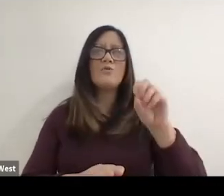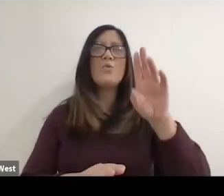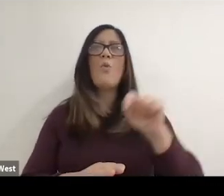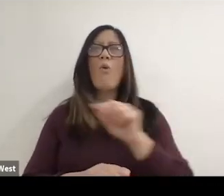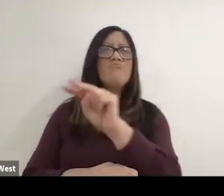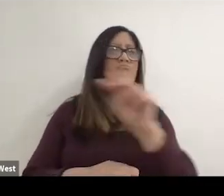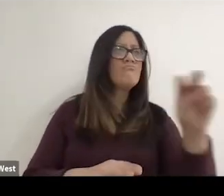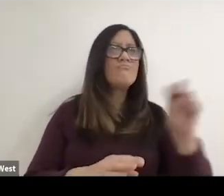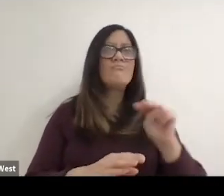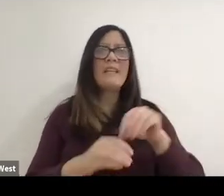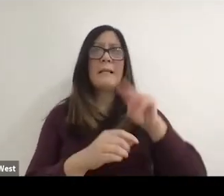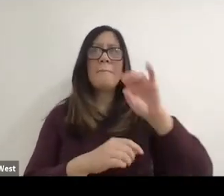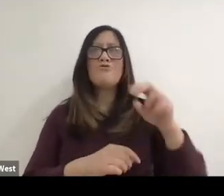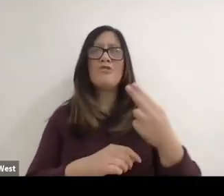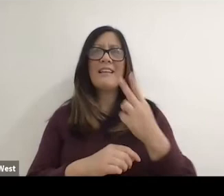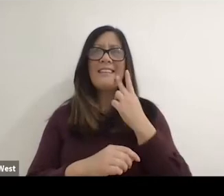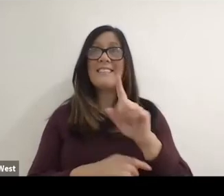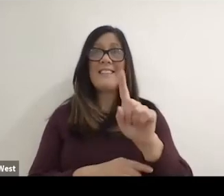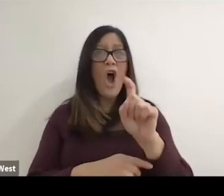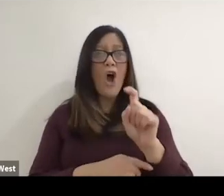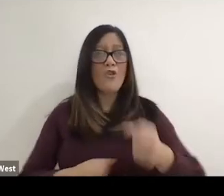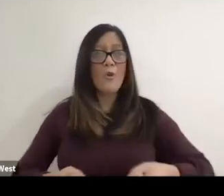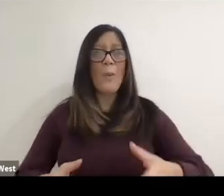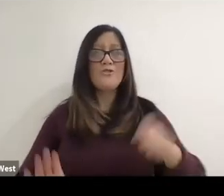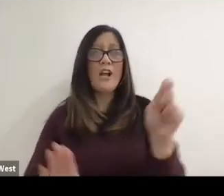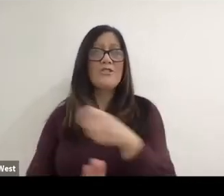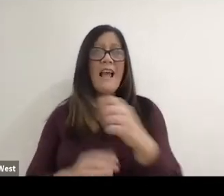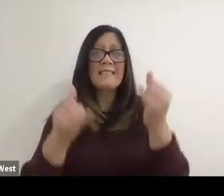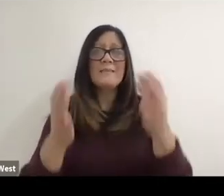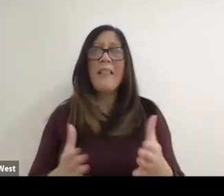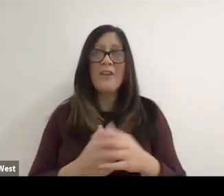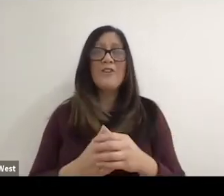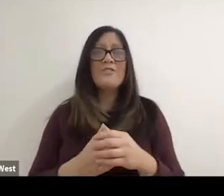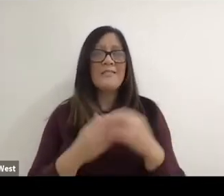MI and I see 100 wheelchair. Tennis players playing on these 12